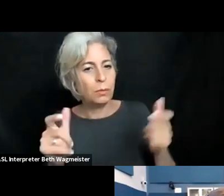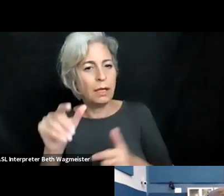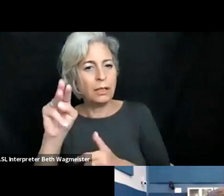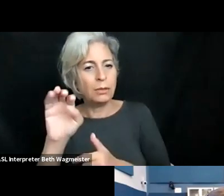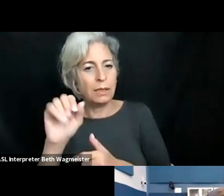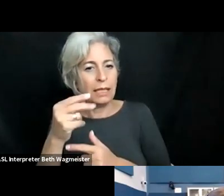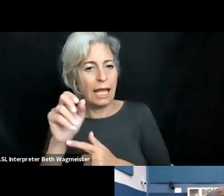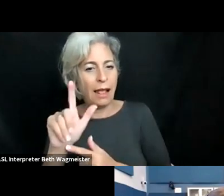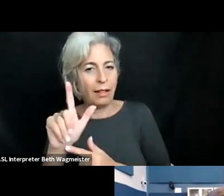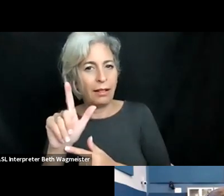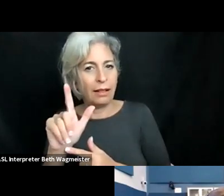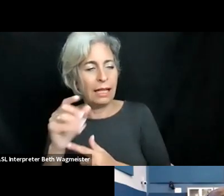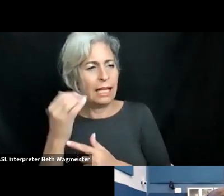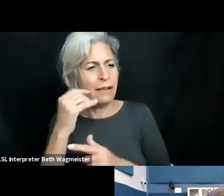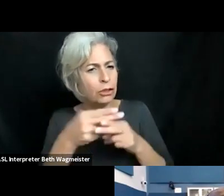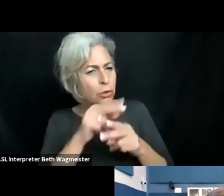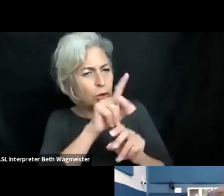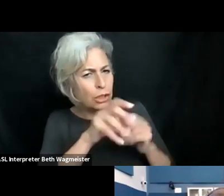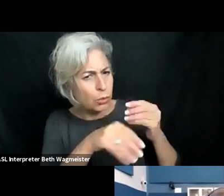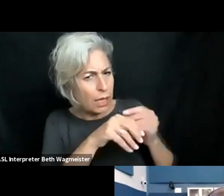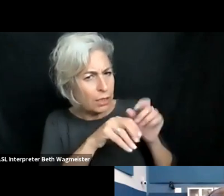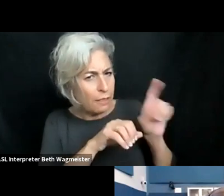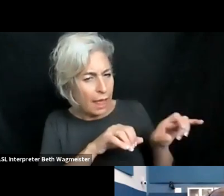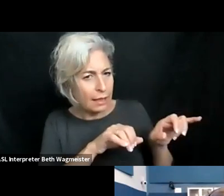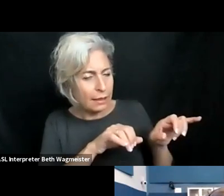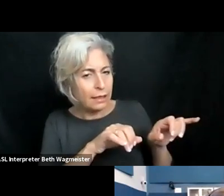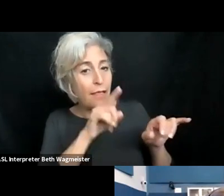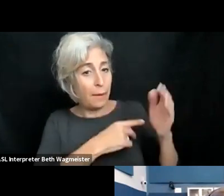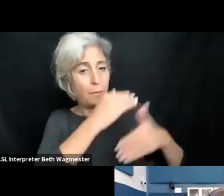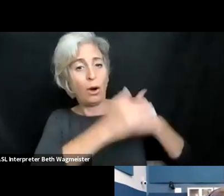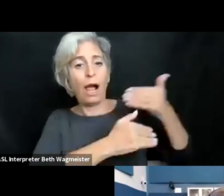Than k you